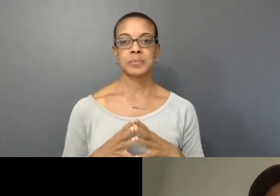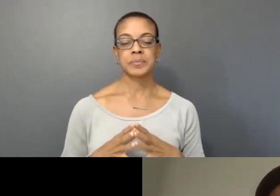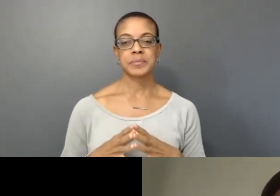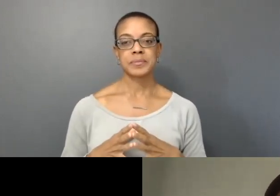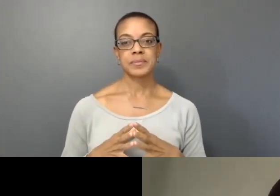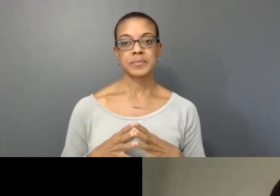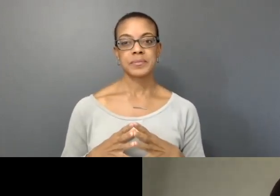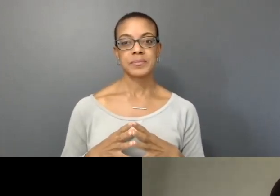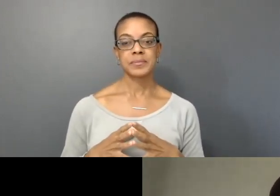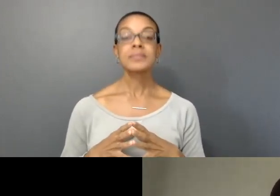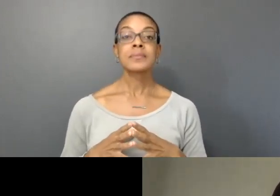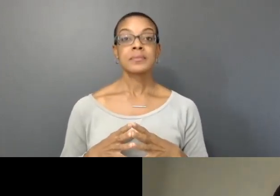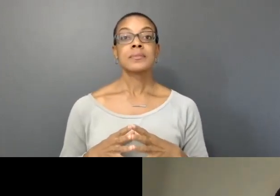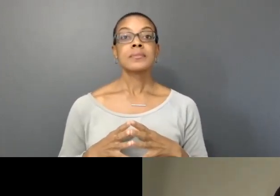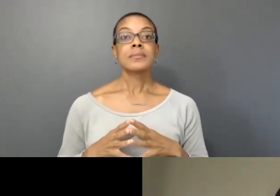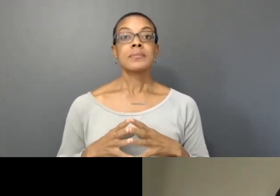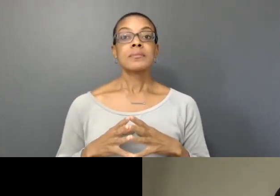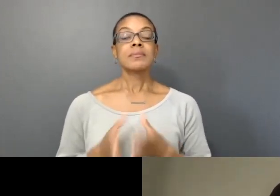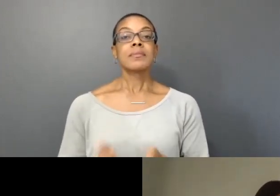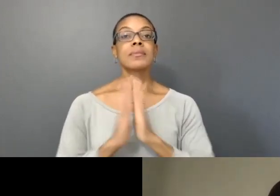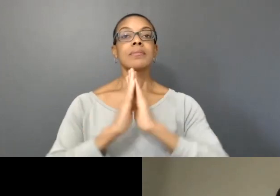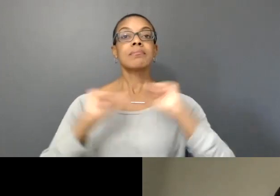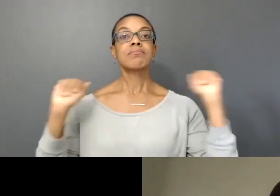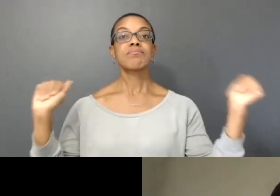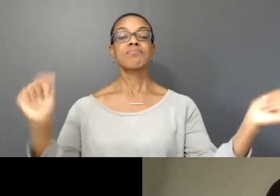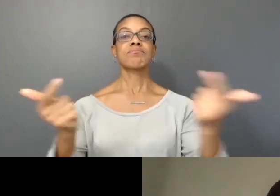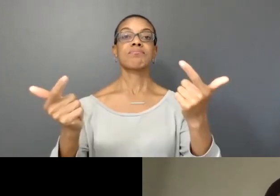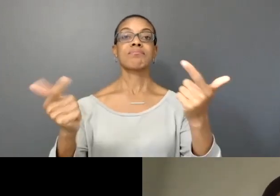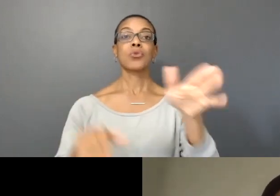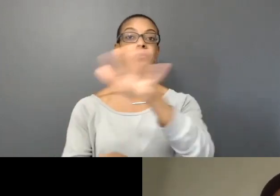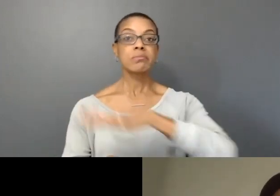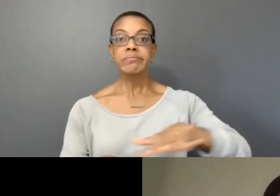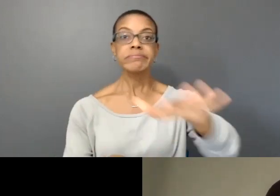I'm going to invite us all to find wherever you are right now in your space